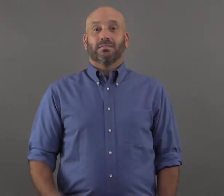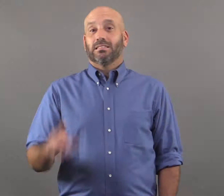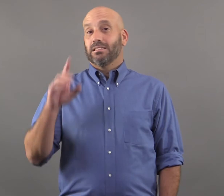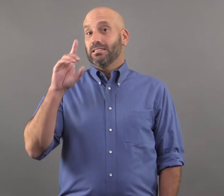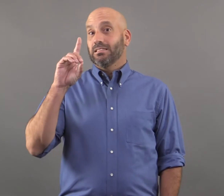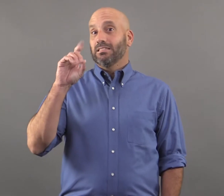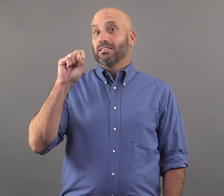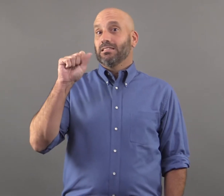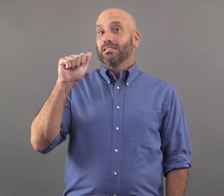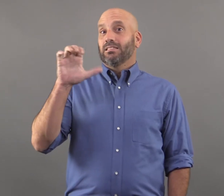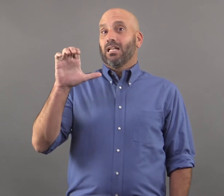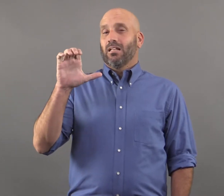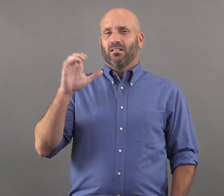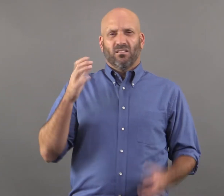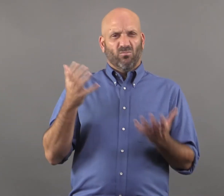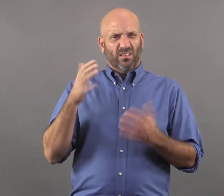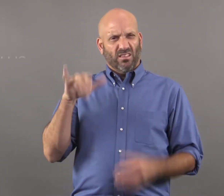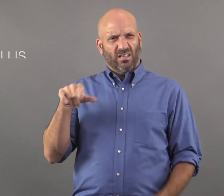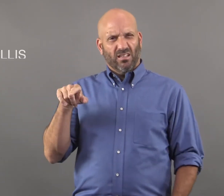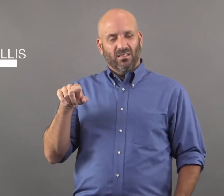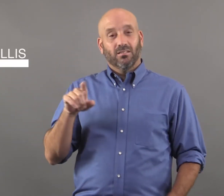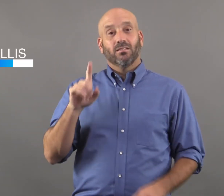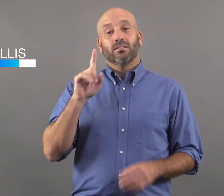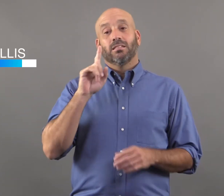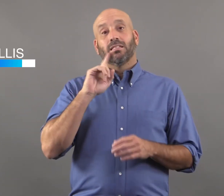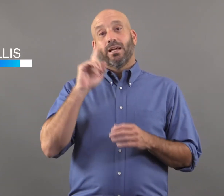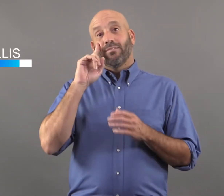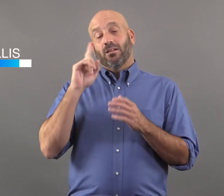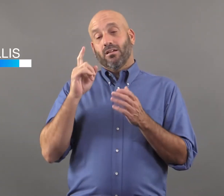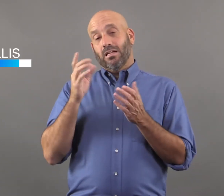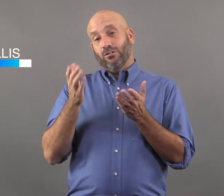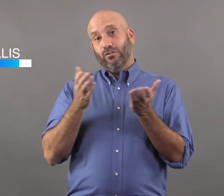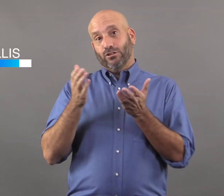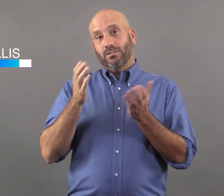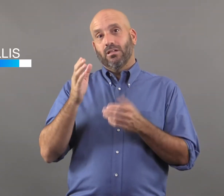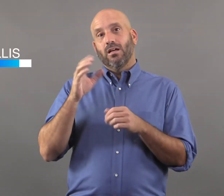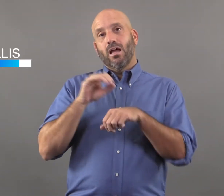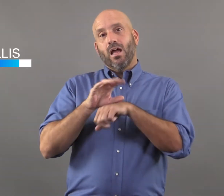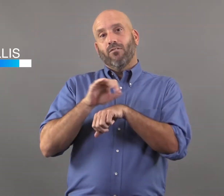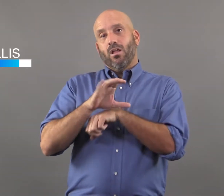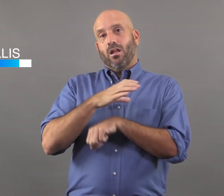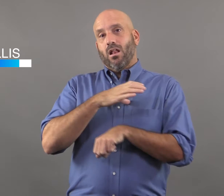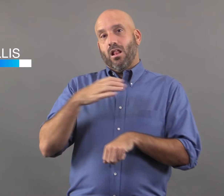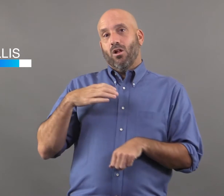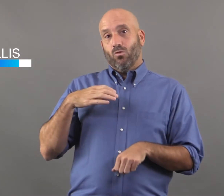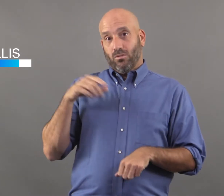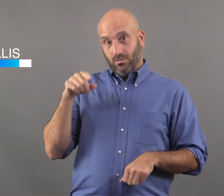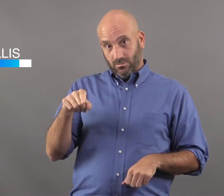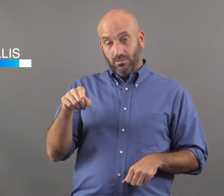DSAC what is it exactly? Deaf Services Advisory Council is a council